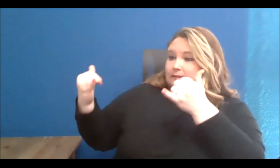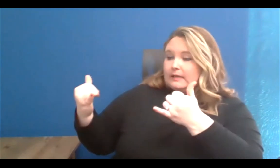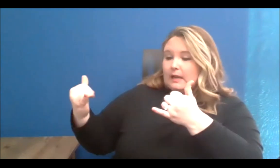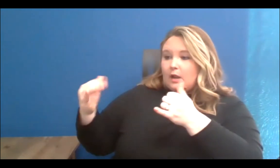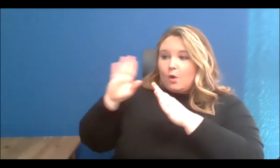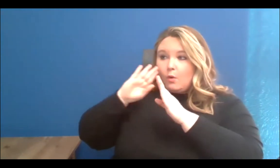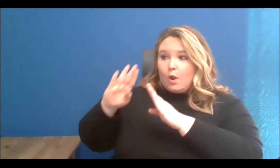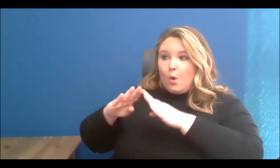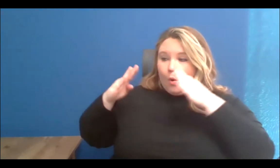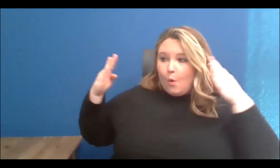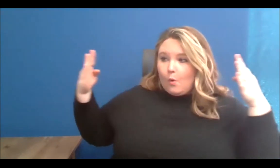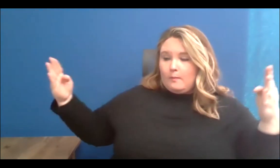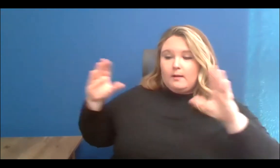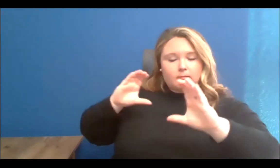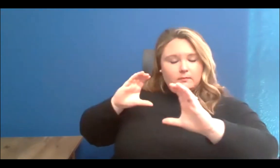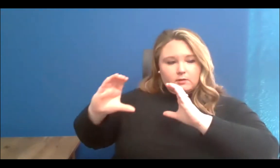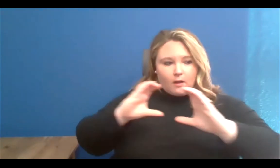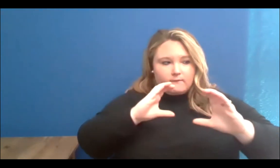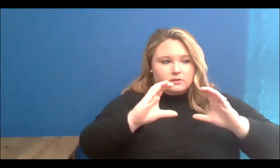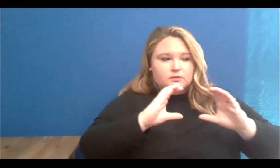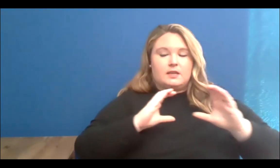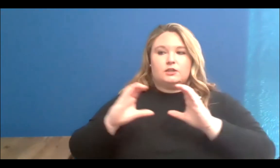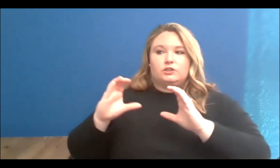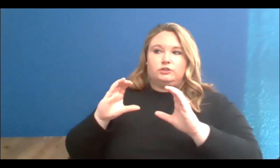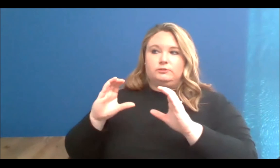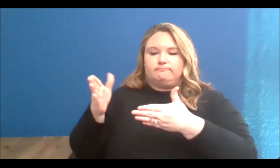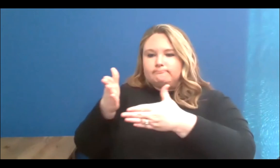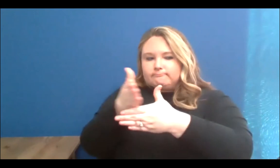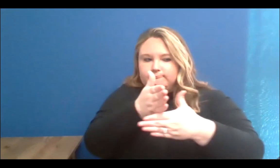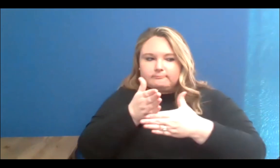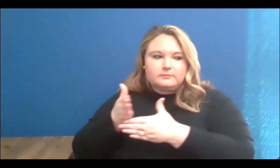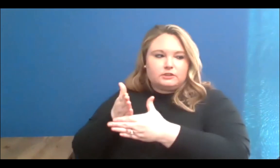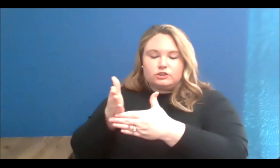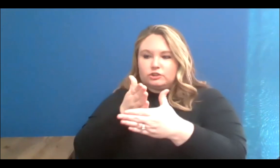richness of the conversation, and we allow that conversation to take us